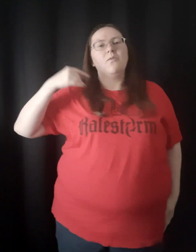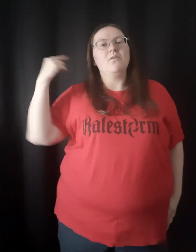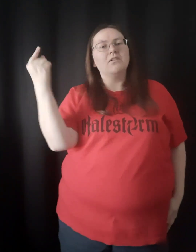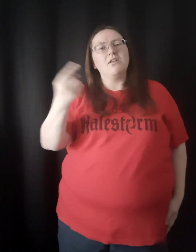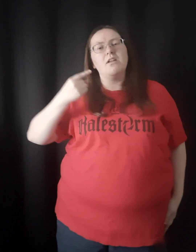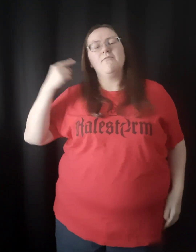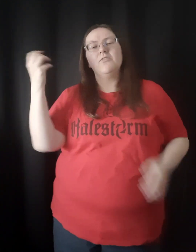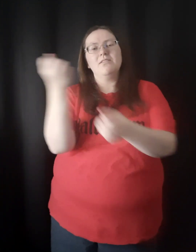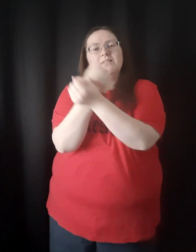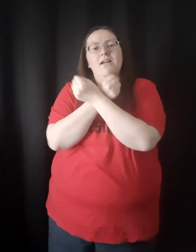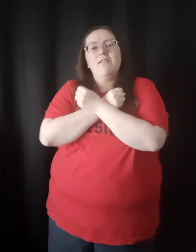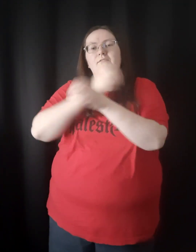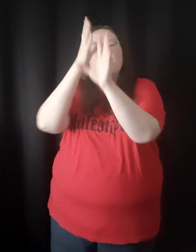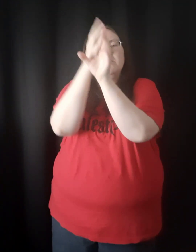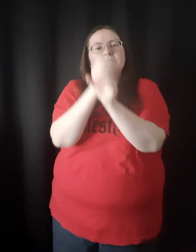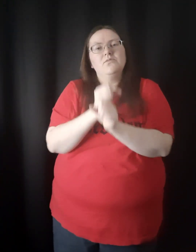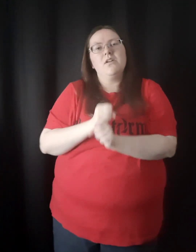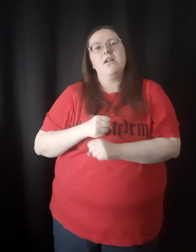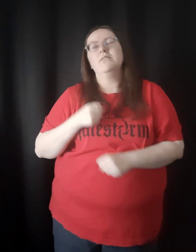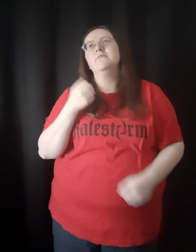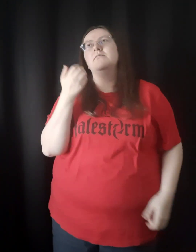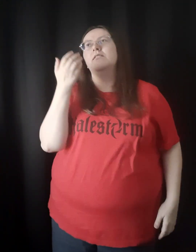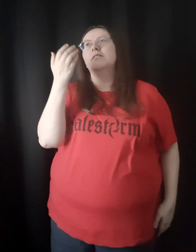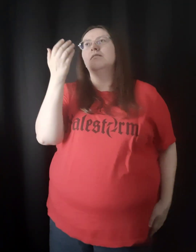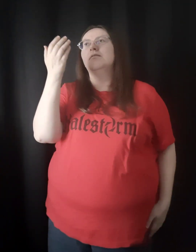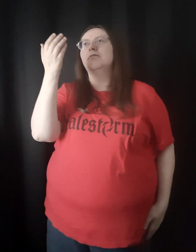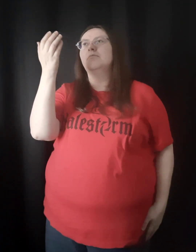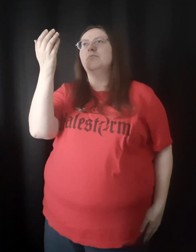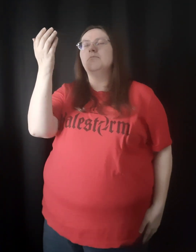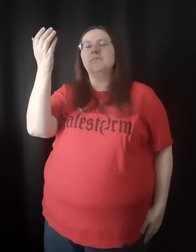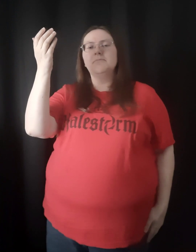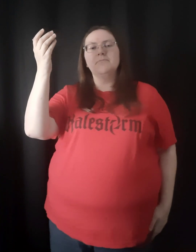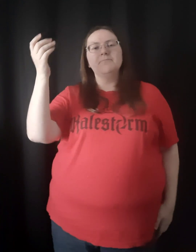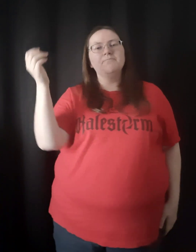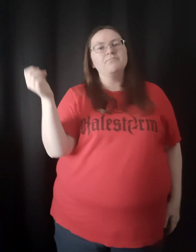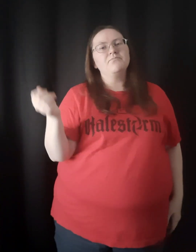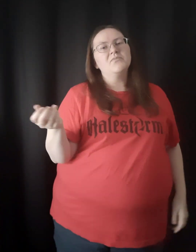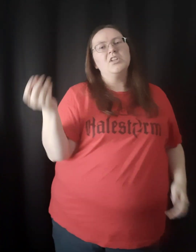I will ever love and trust Him